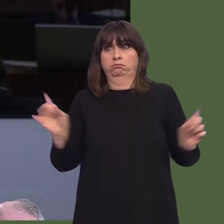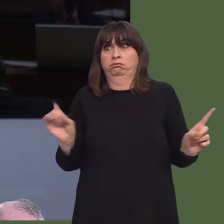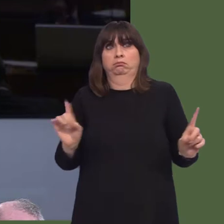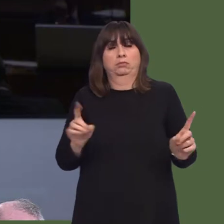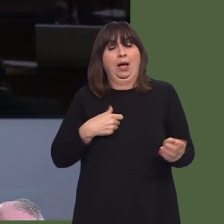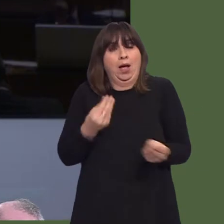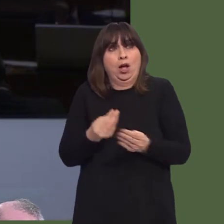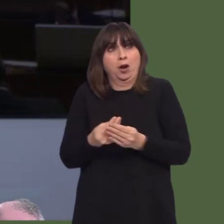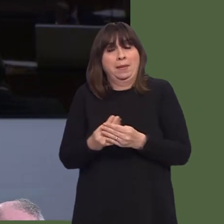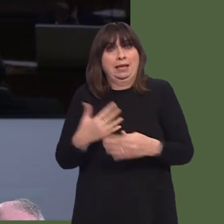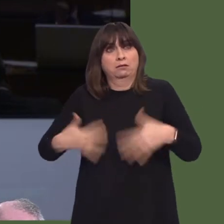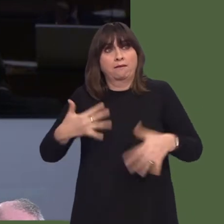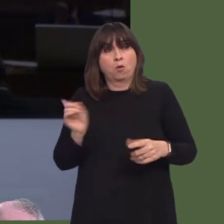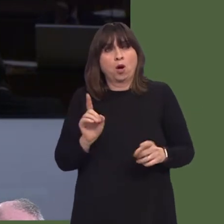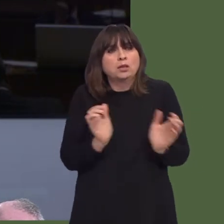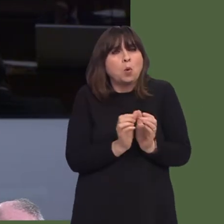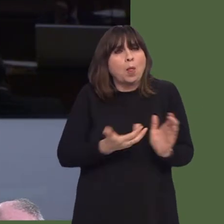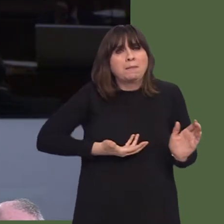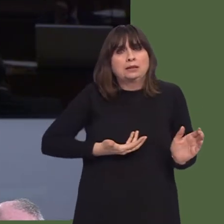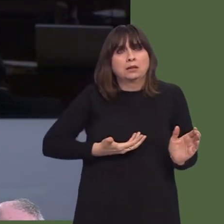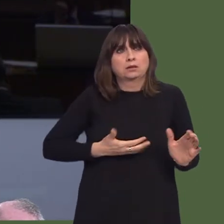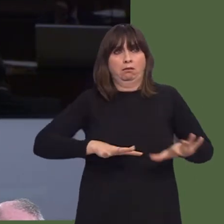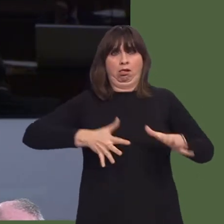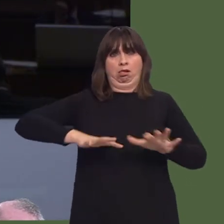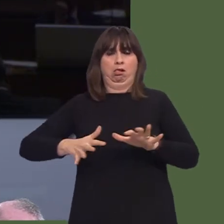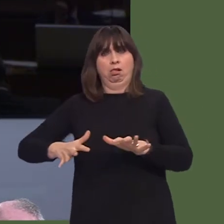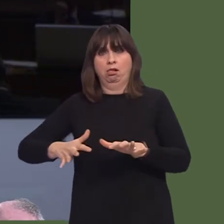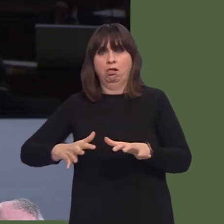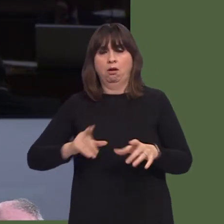I am also aware that the health board has undertaken a 12-week public consultation.